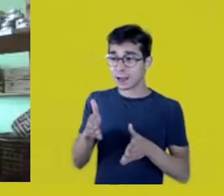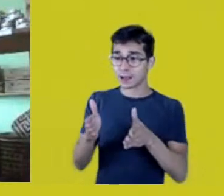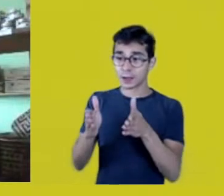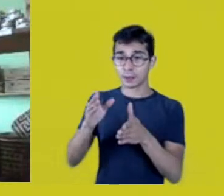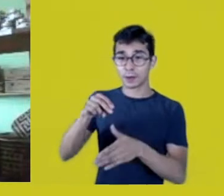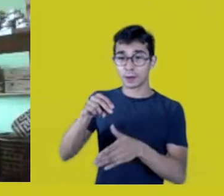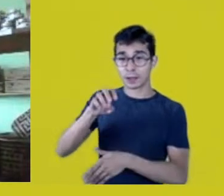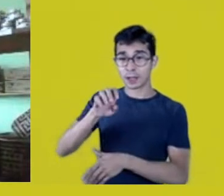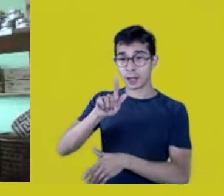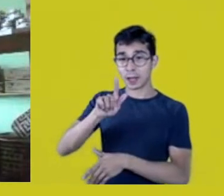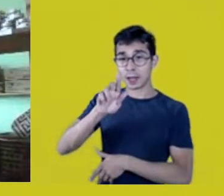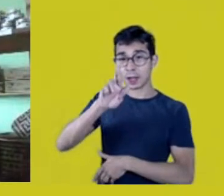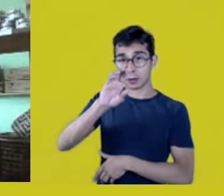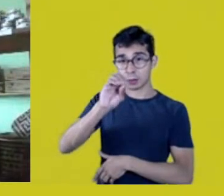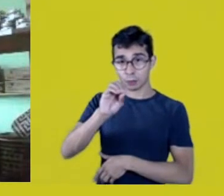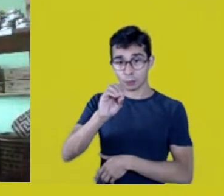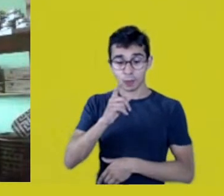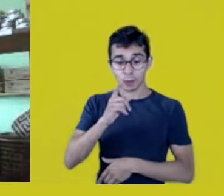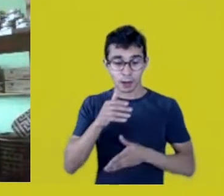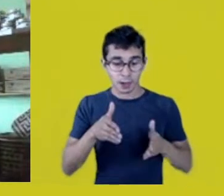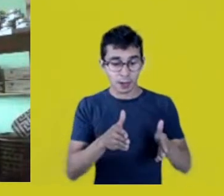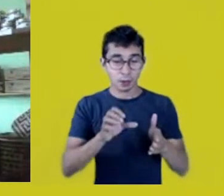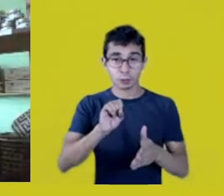of the Amazon and Madeira Rivers,